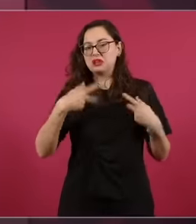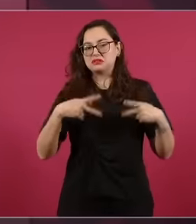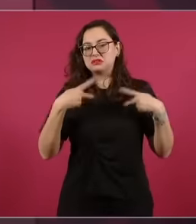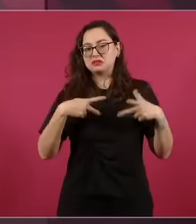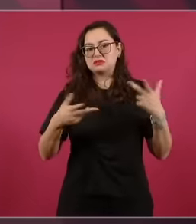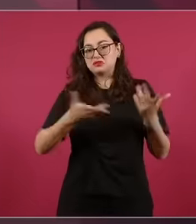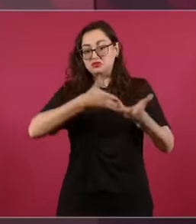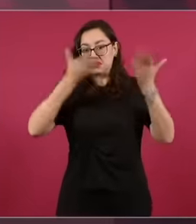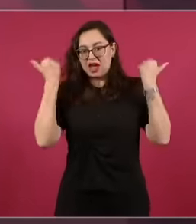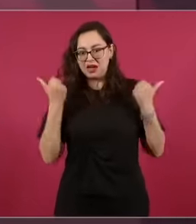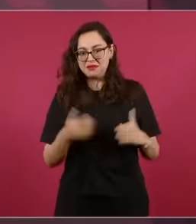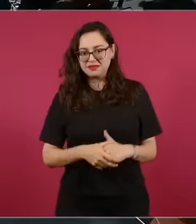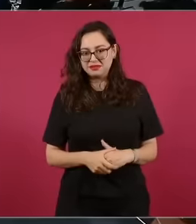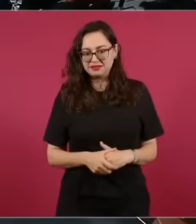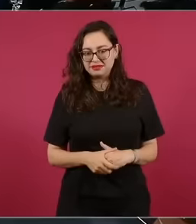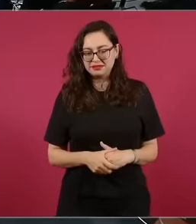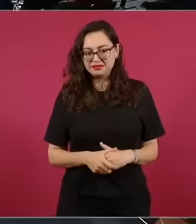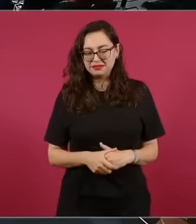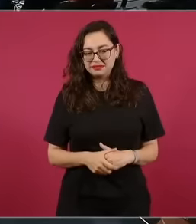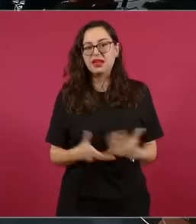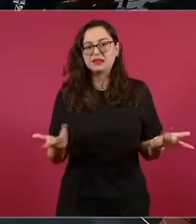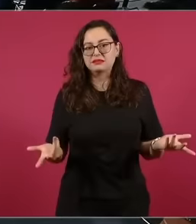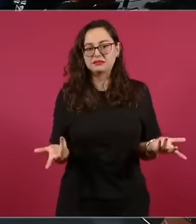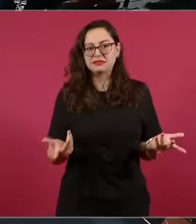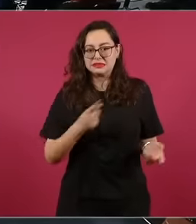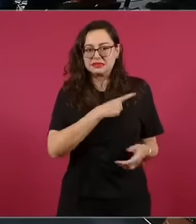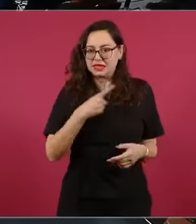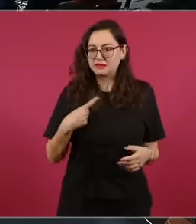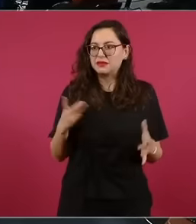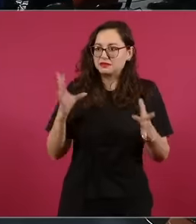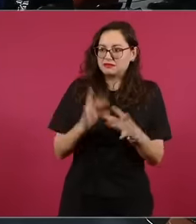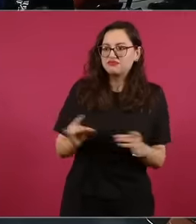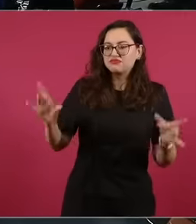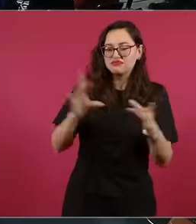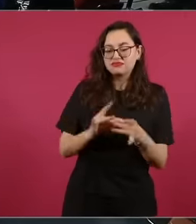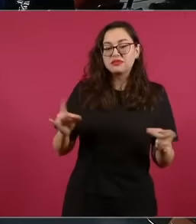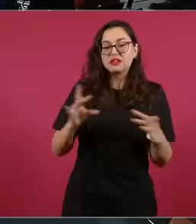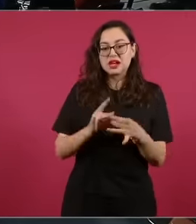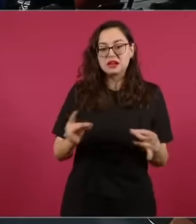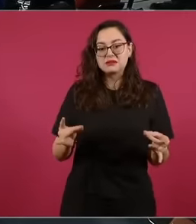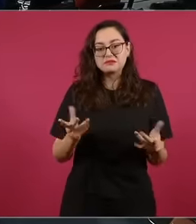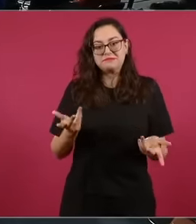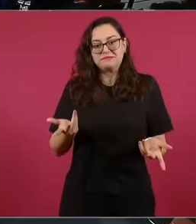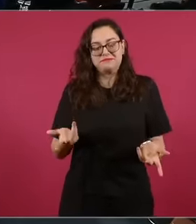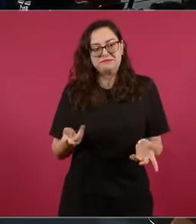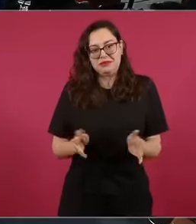pays yes It would be very good if the